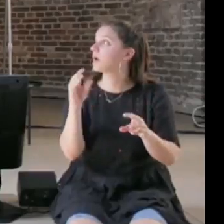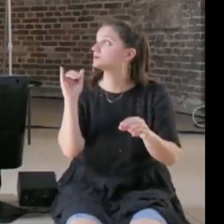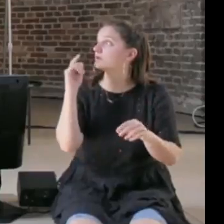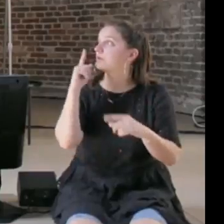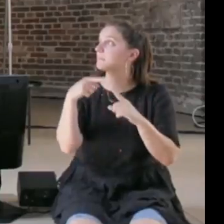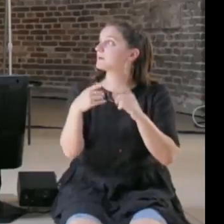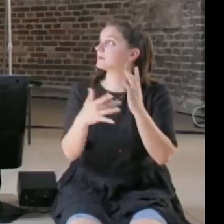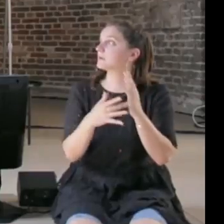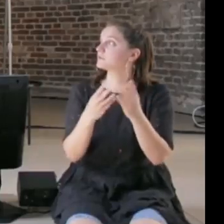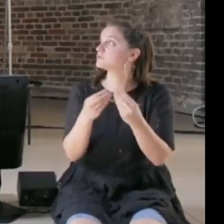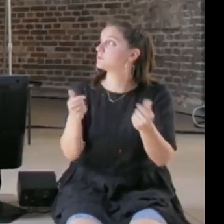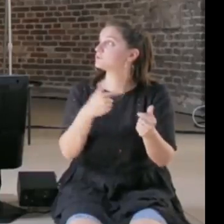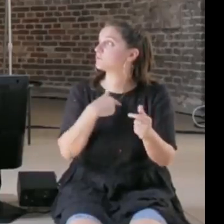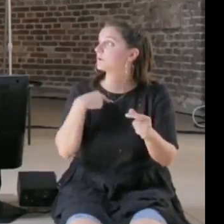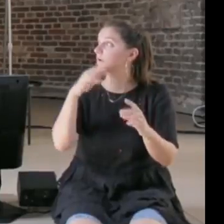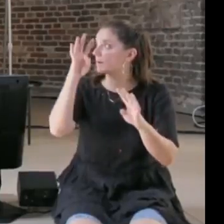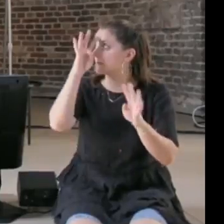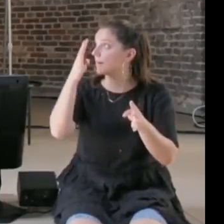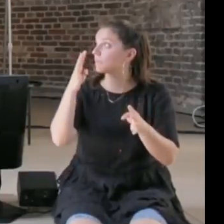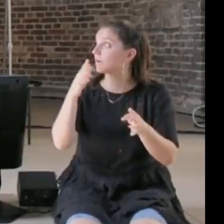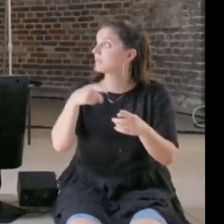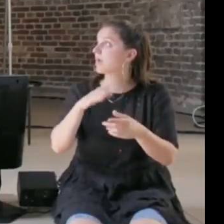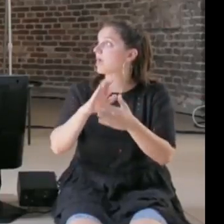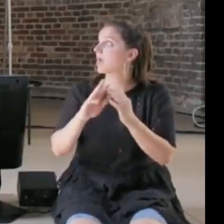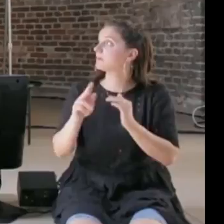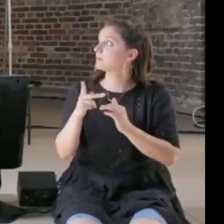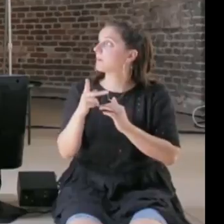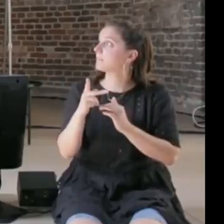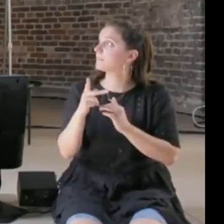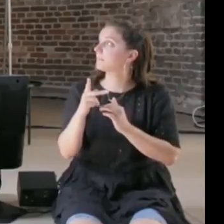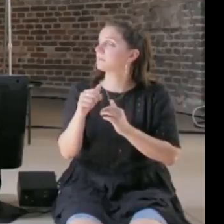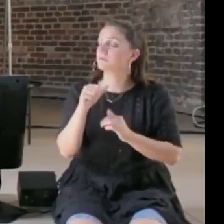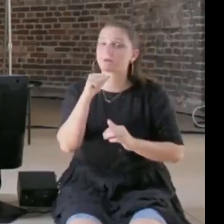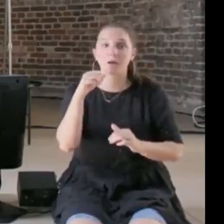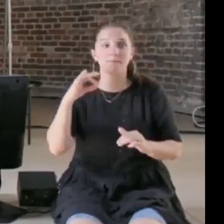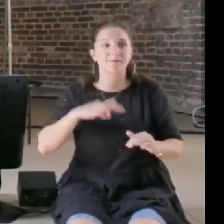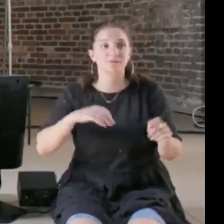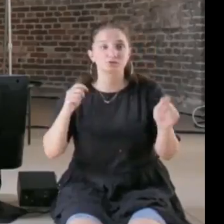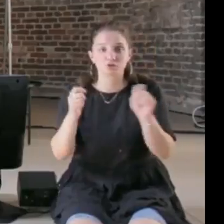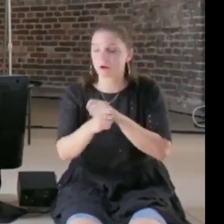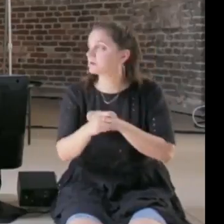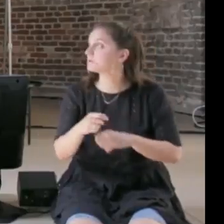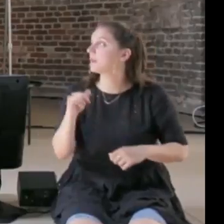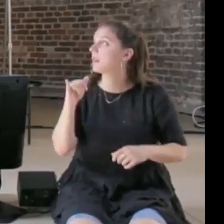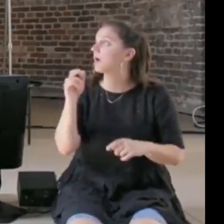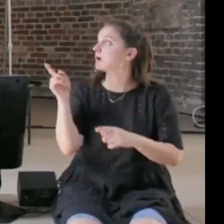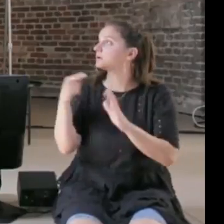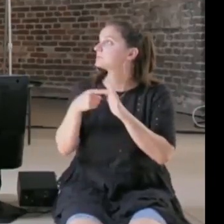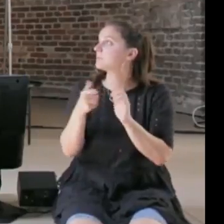up with, turn out to not to be a beneficial change, like the example of the judges, and